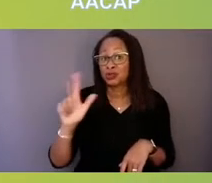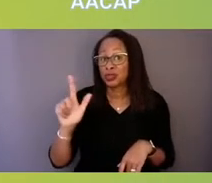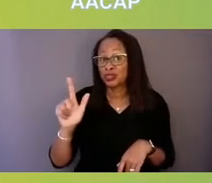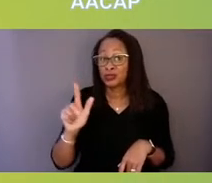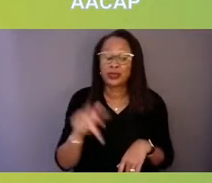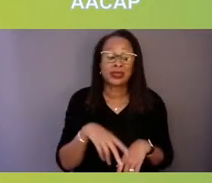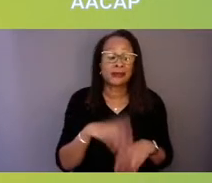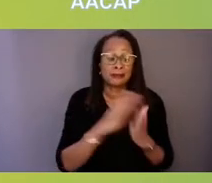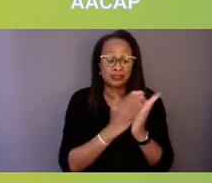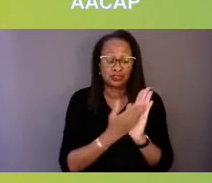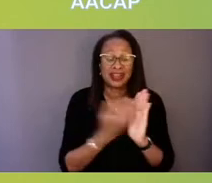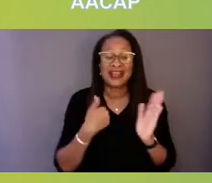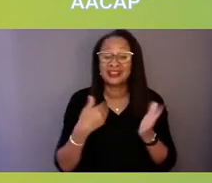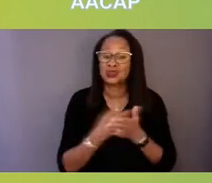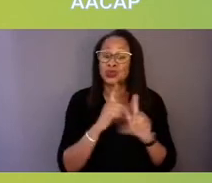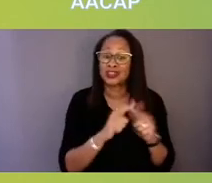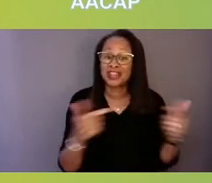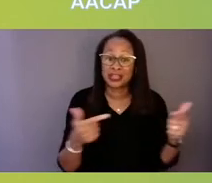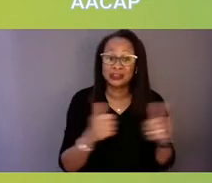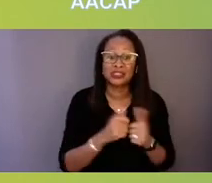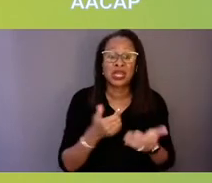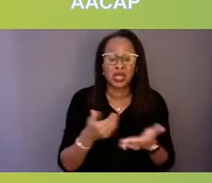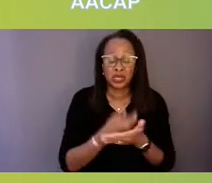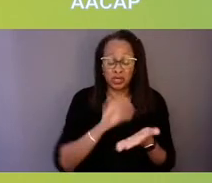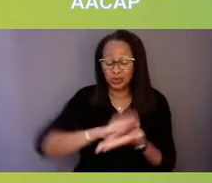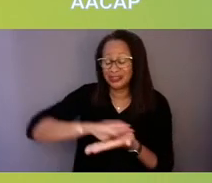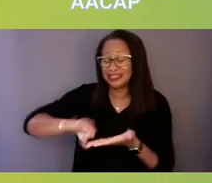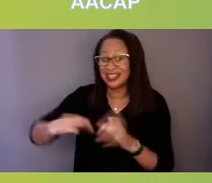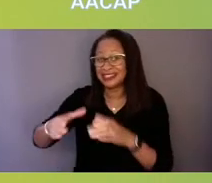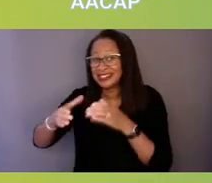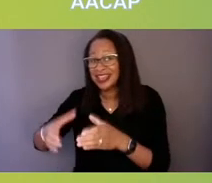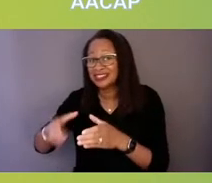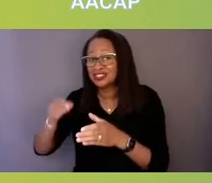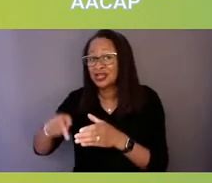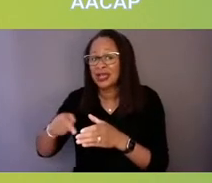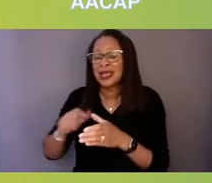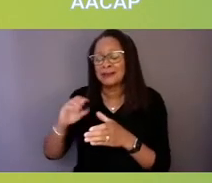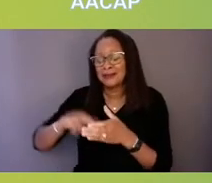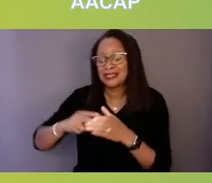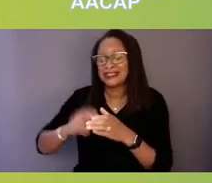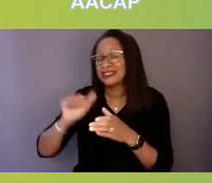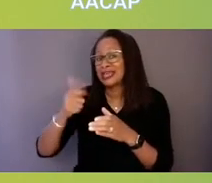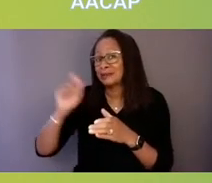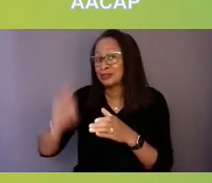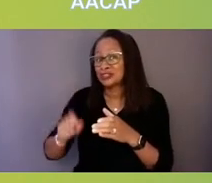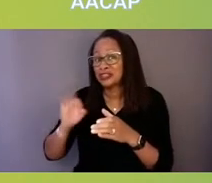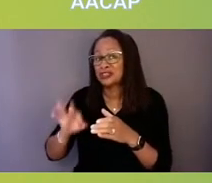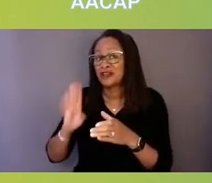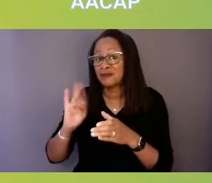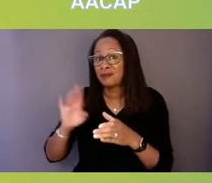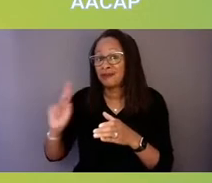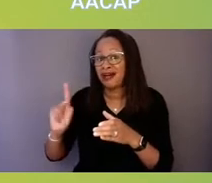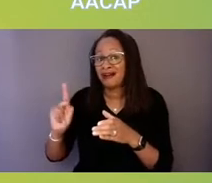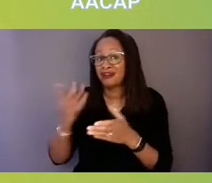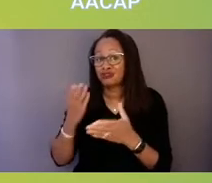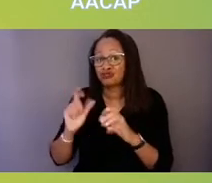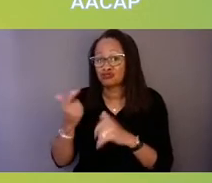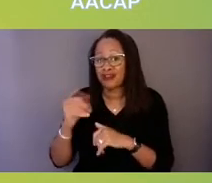that would require states to spend at least 10% of the mental health block grant for evidence-based prevention and early intervention programs.